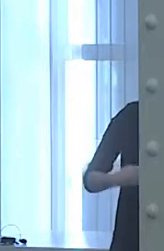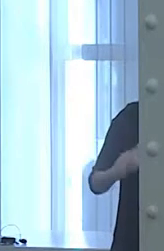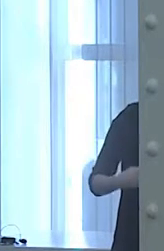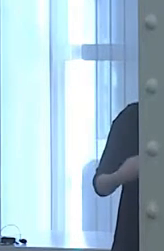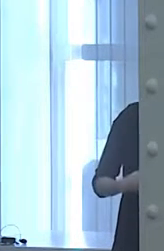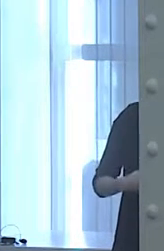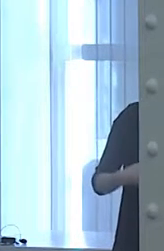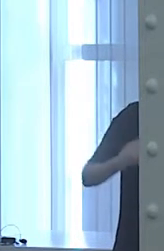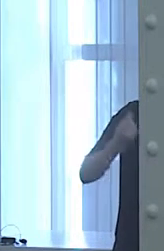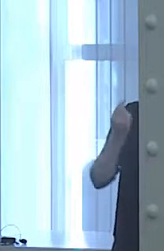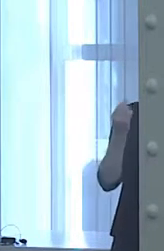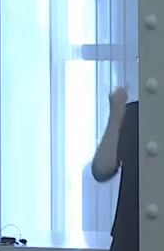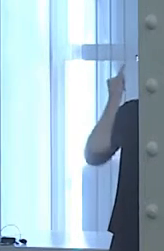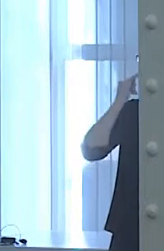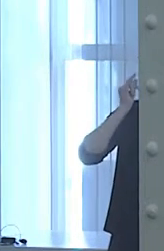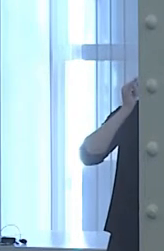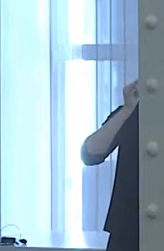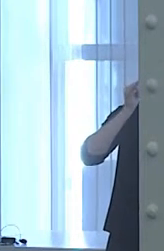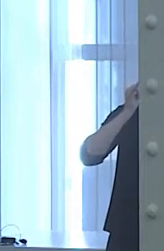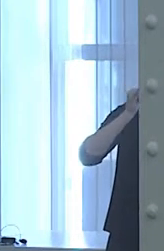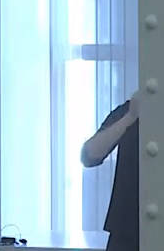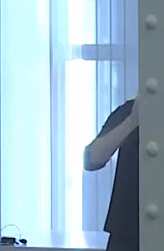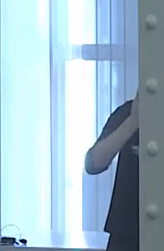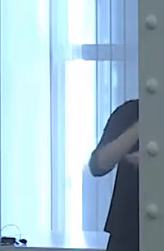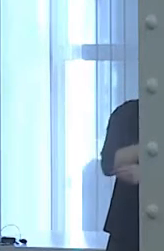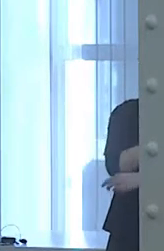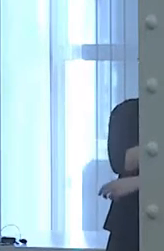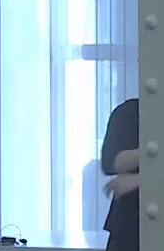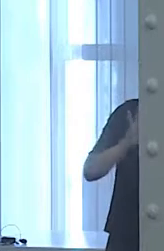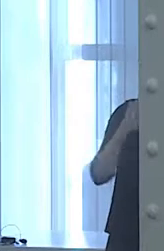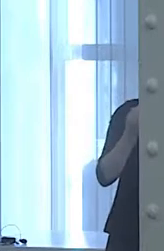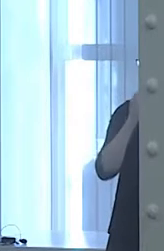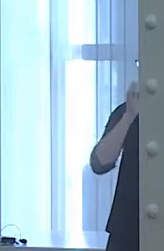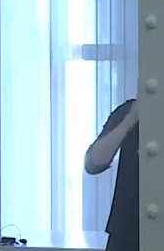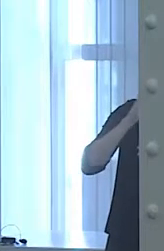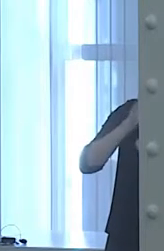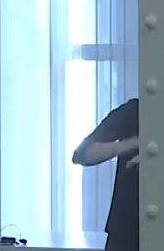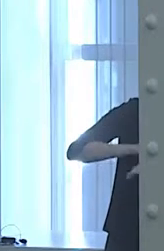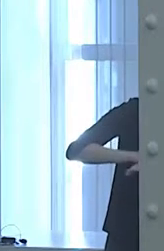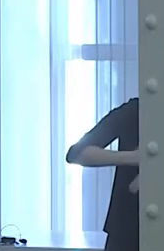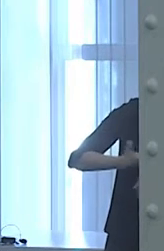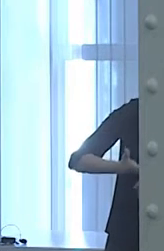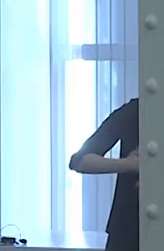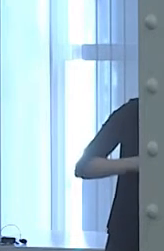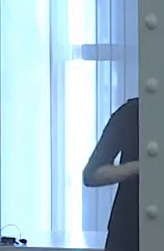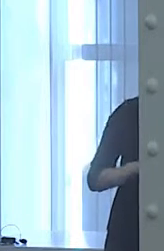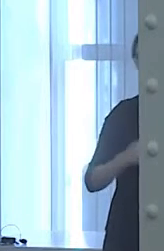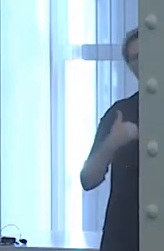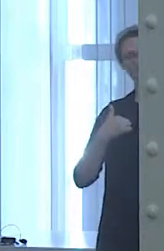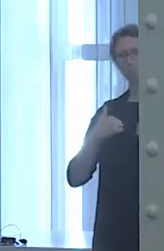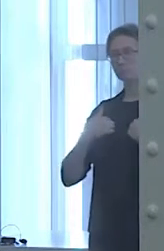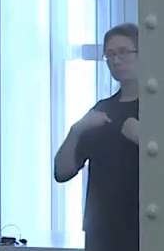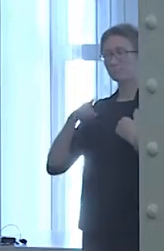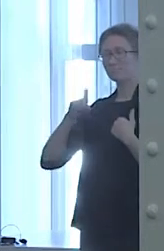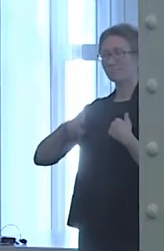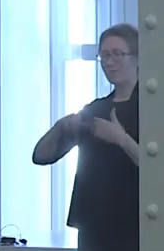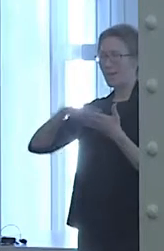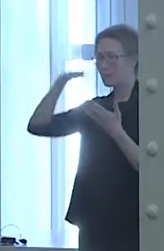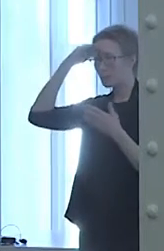or a patient's family doesn't speak English. This was something I had to learn on my own in helping Asian and Hispanic families.